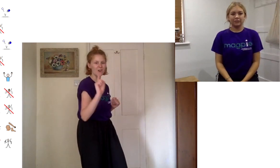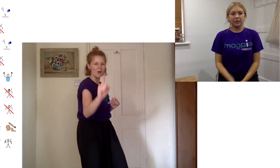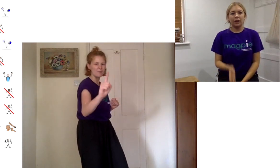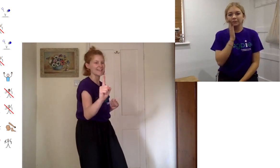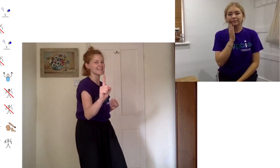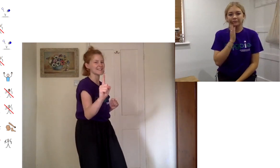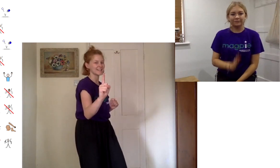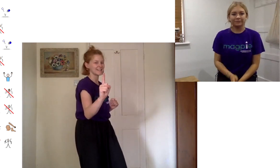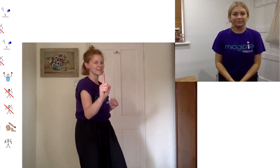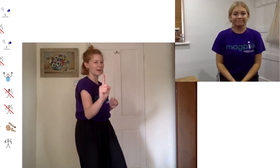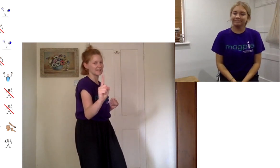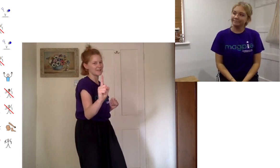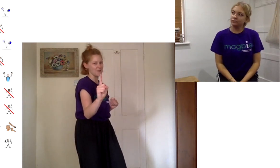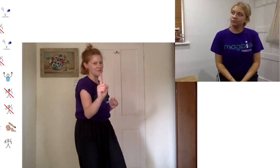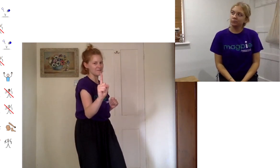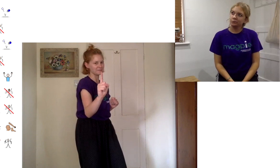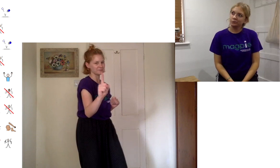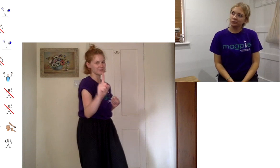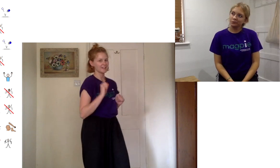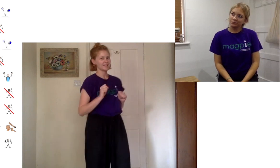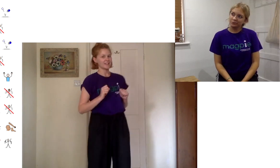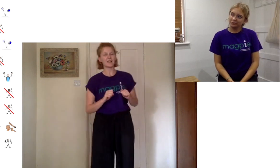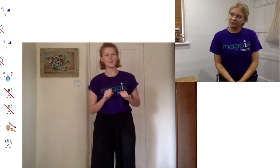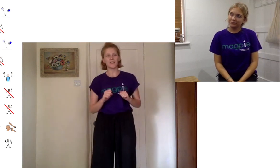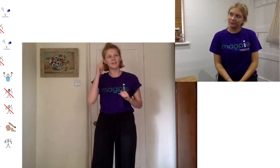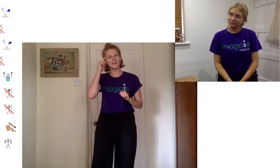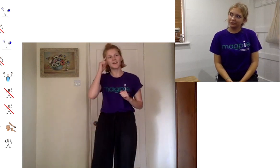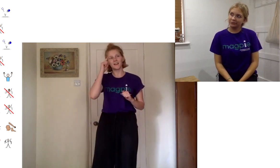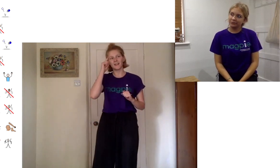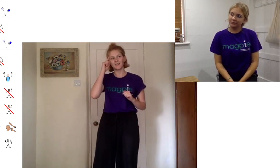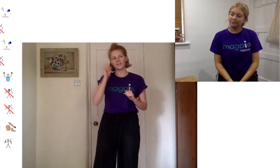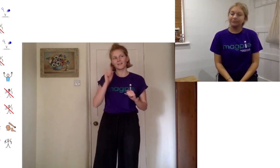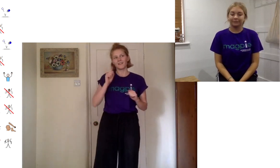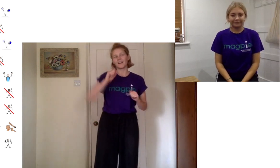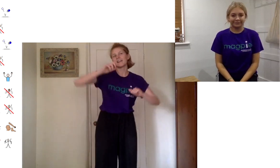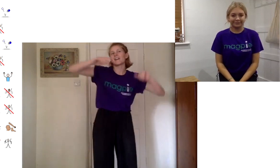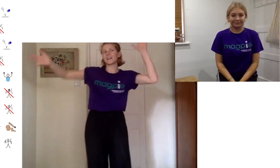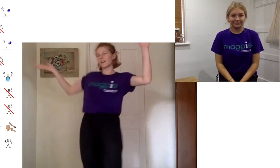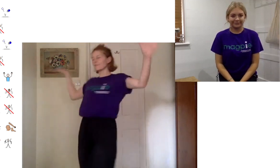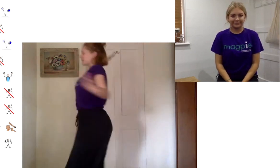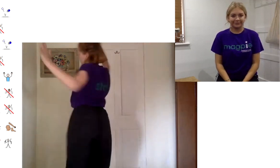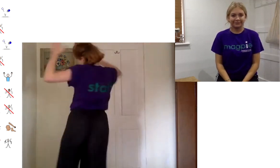your best party move have a little think i think i'm gonna go for a turn